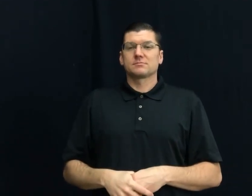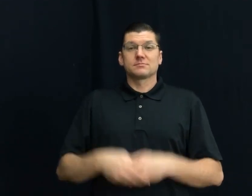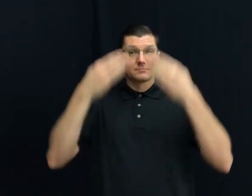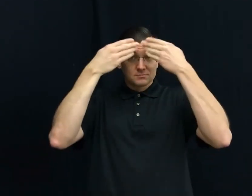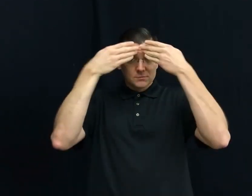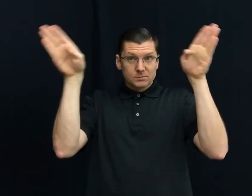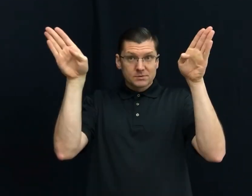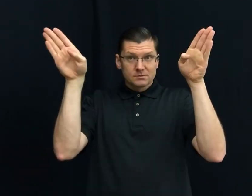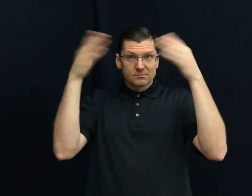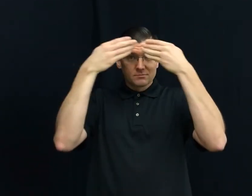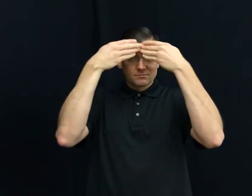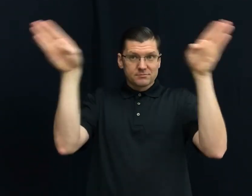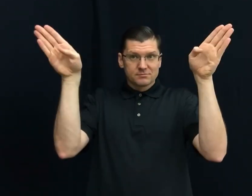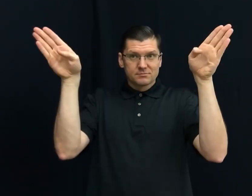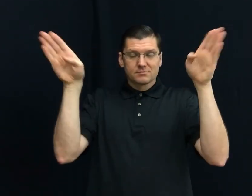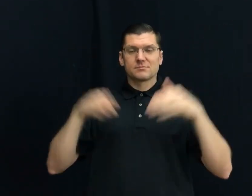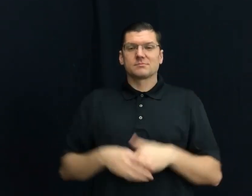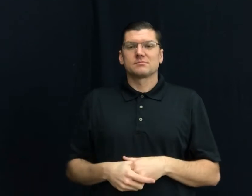47) OPEN-MINDED